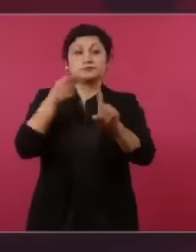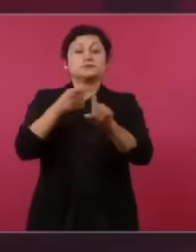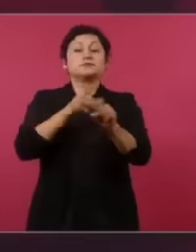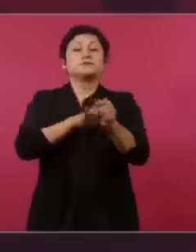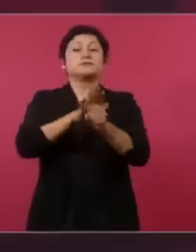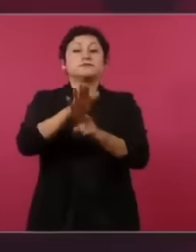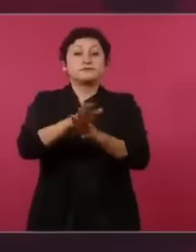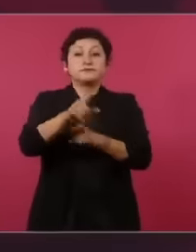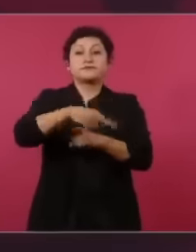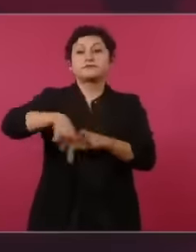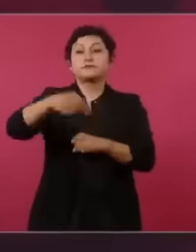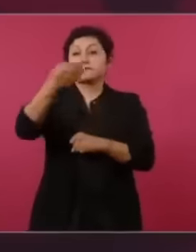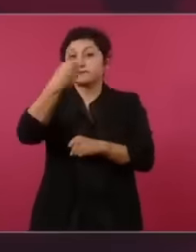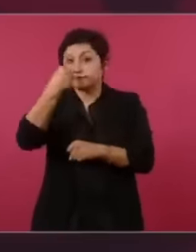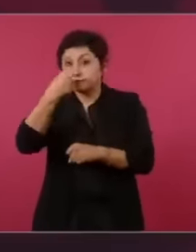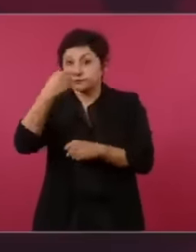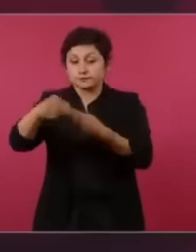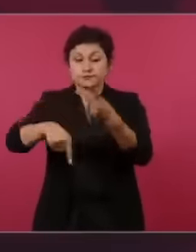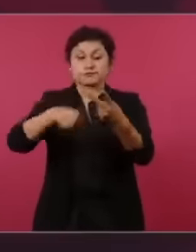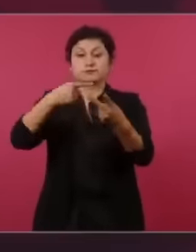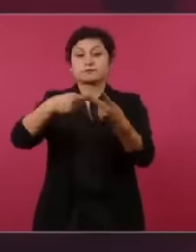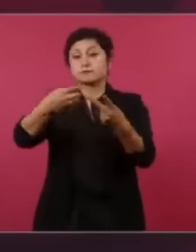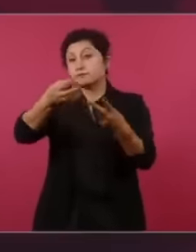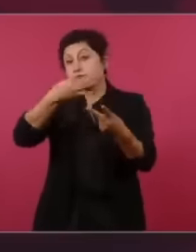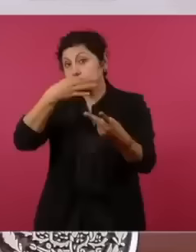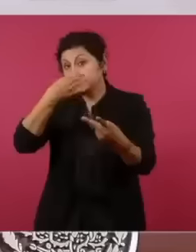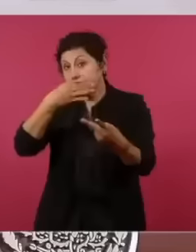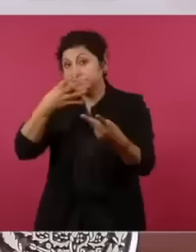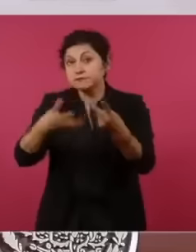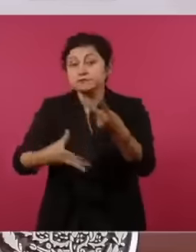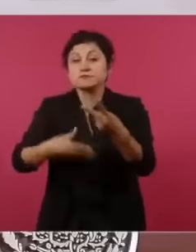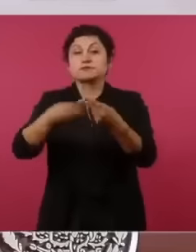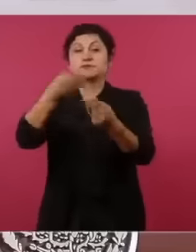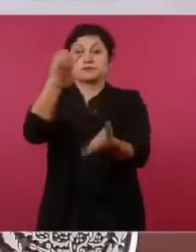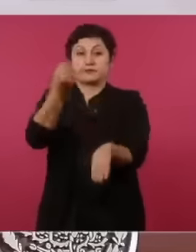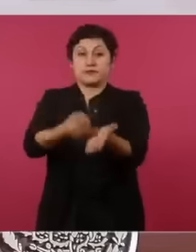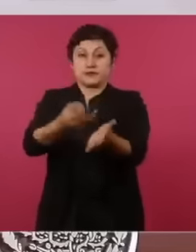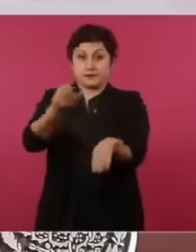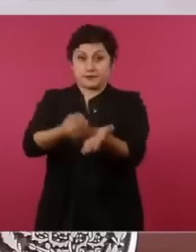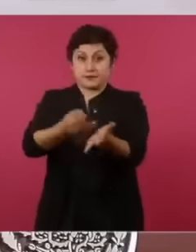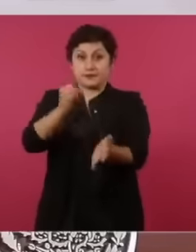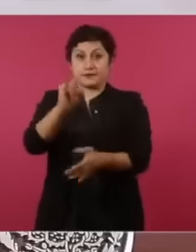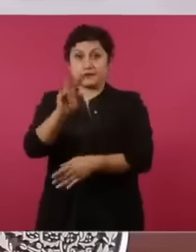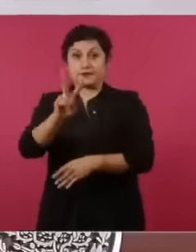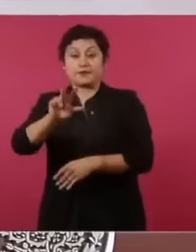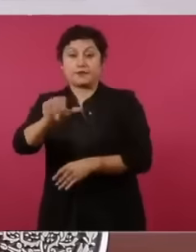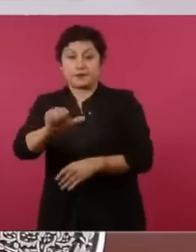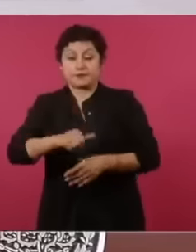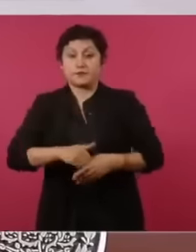medicines and also tells him about the